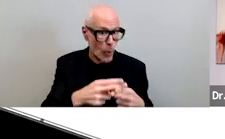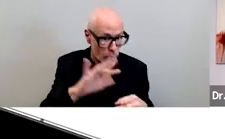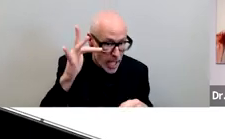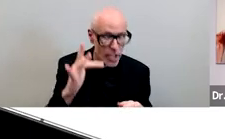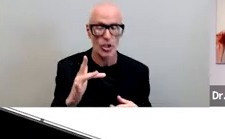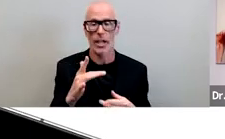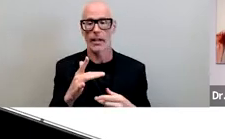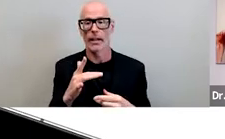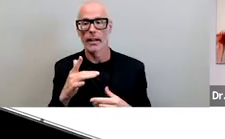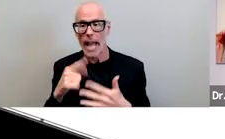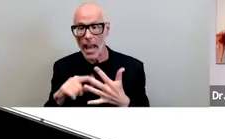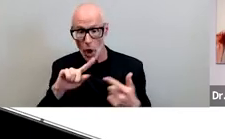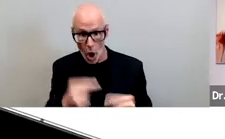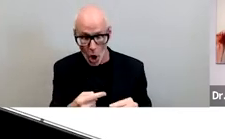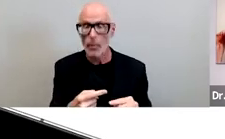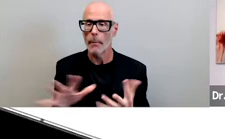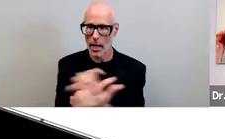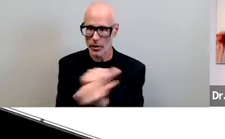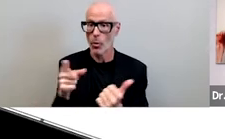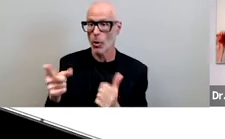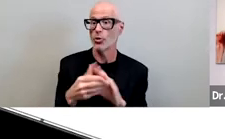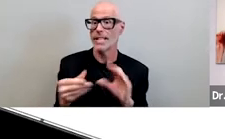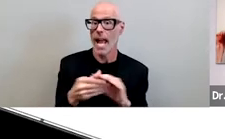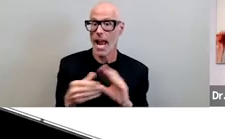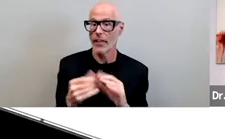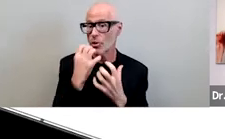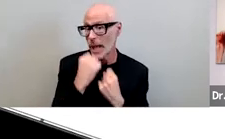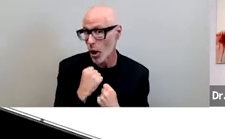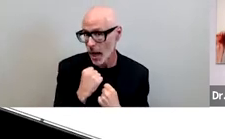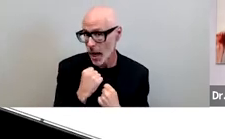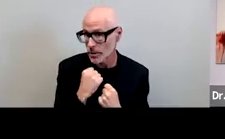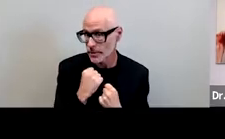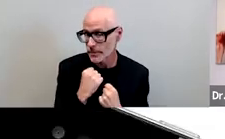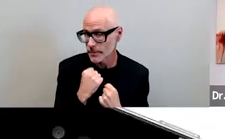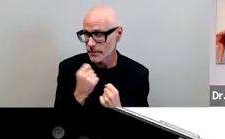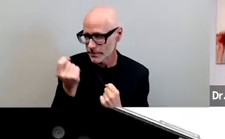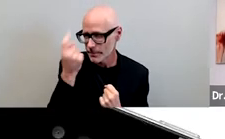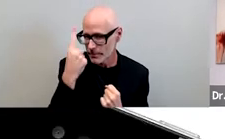that you cause may undermine what you say that you care about all right look uh let me try to be